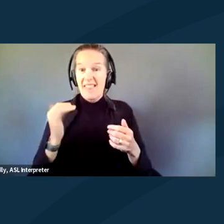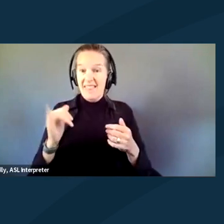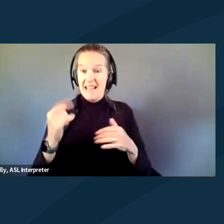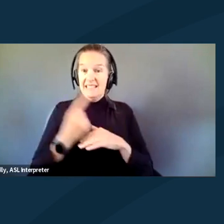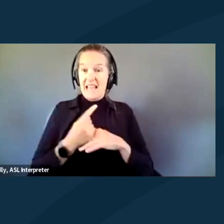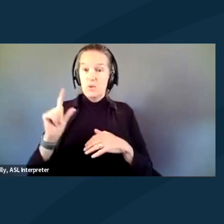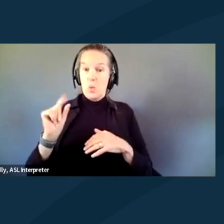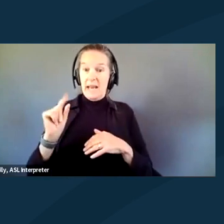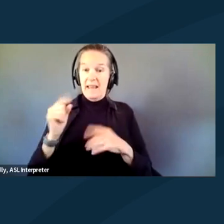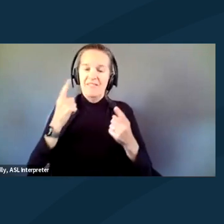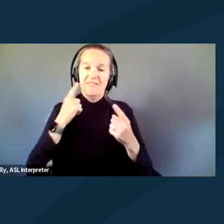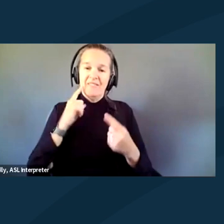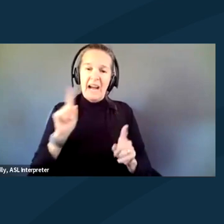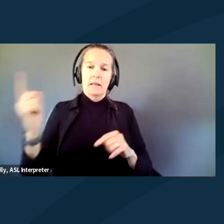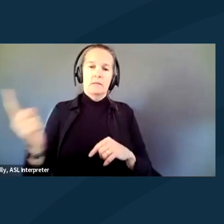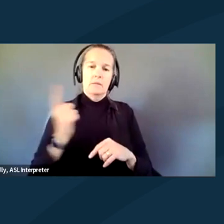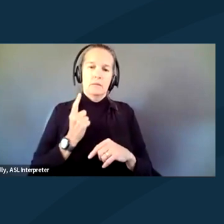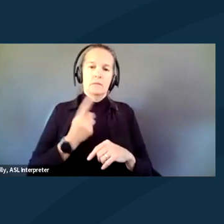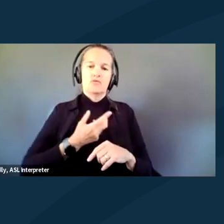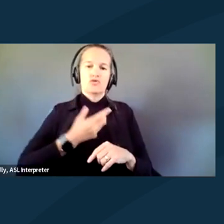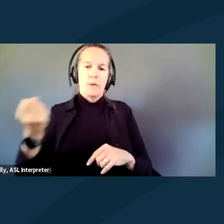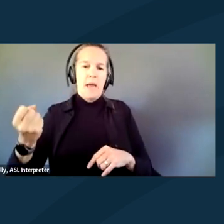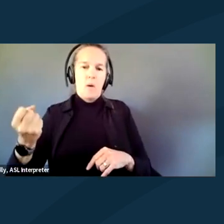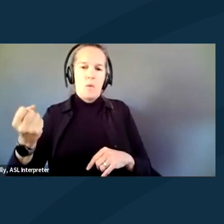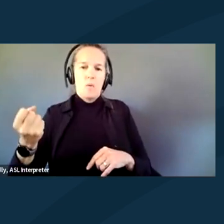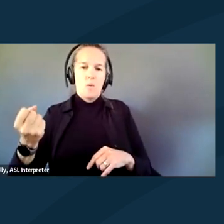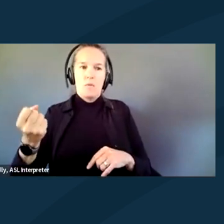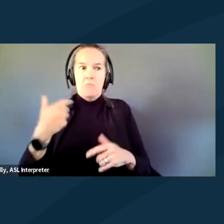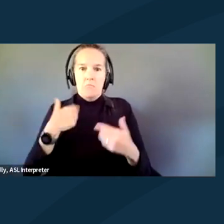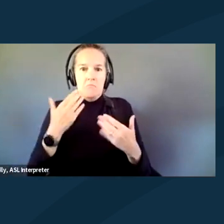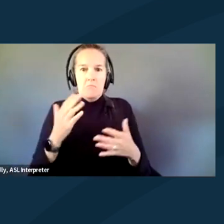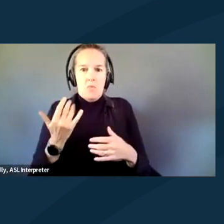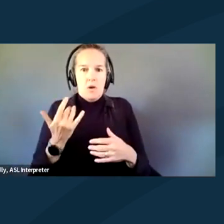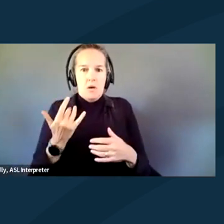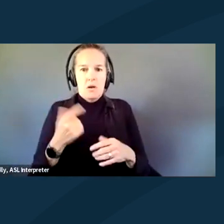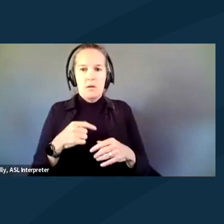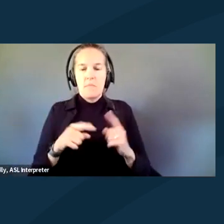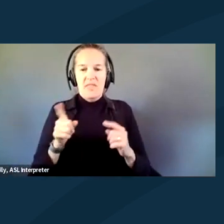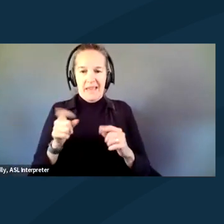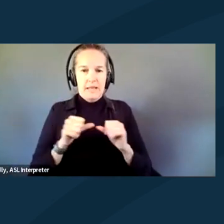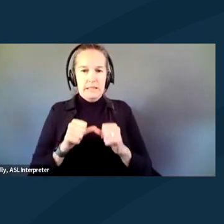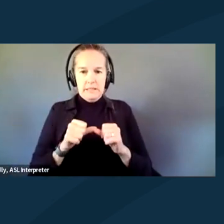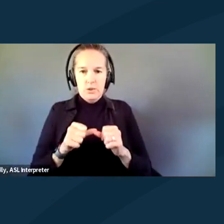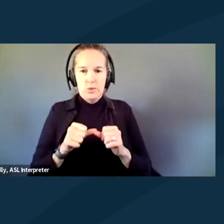they finally took me out of solitary confinement. But like I said, they continue to put me in situations